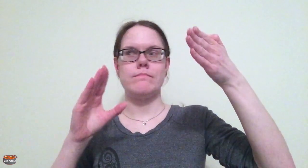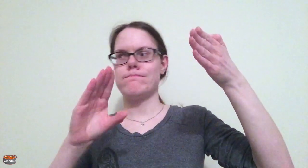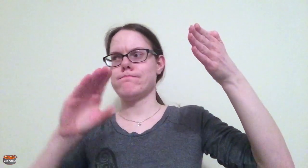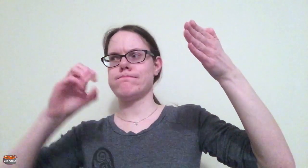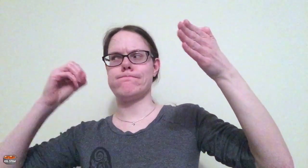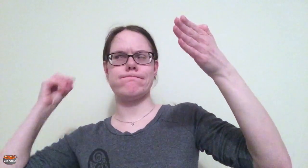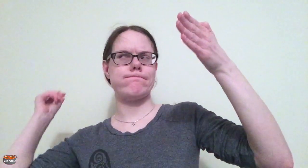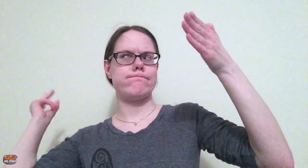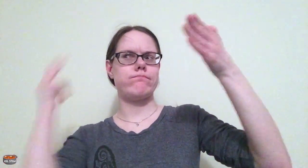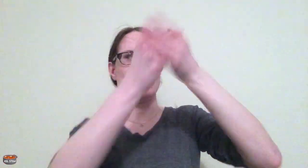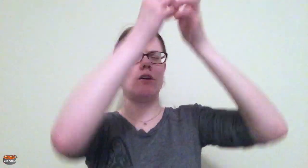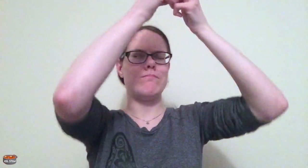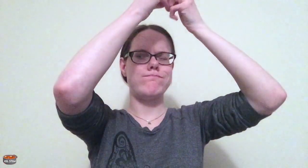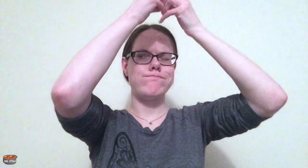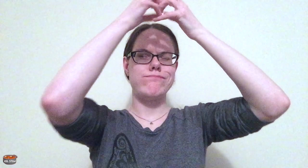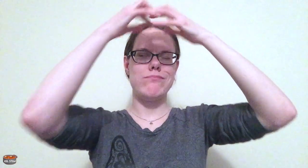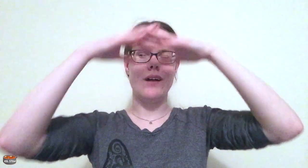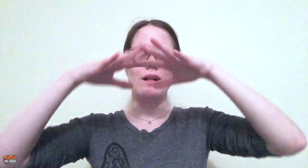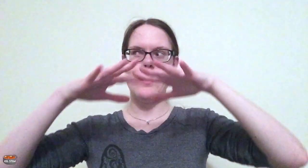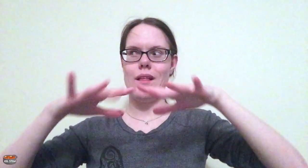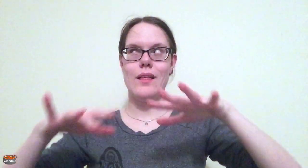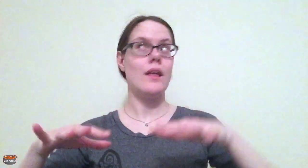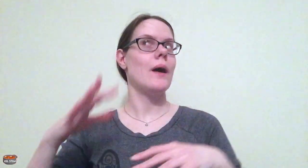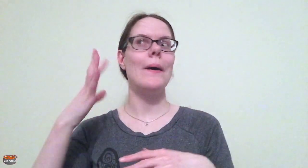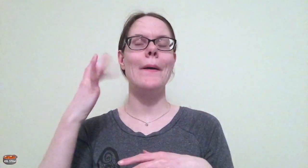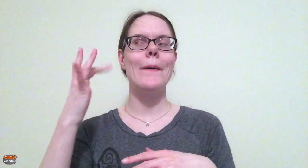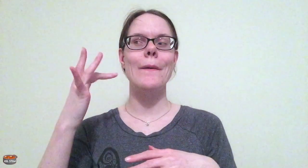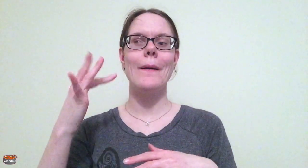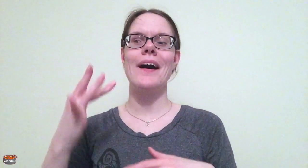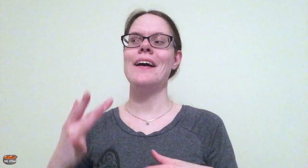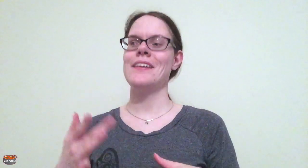throw the ball against a glass window. Then he could